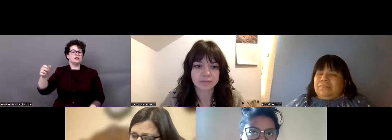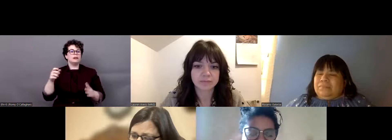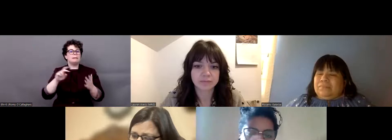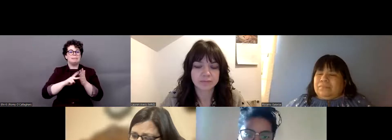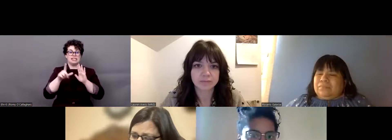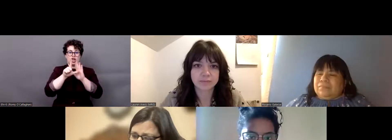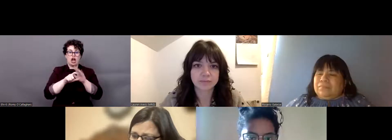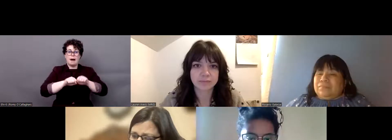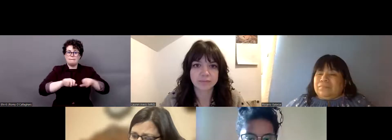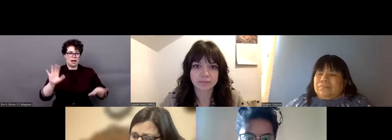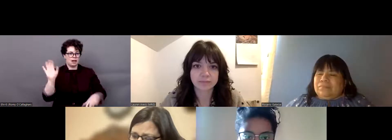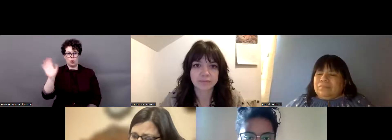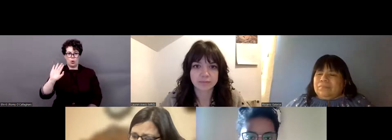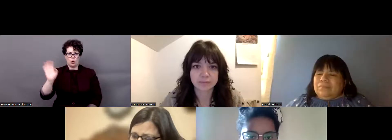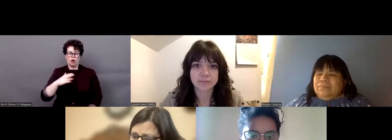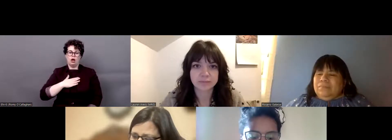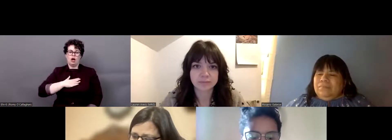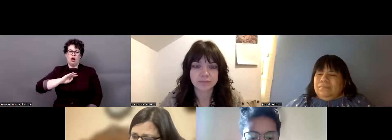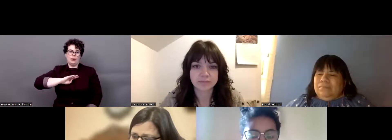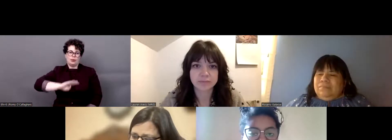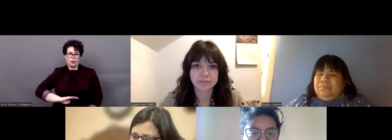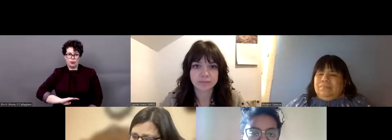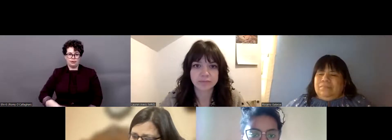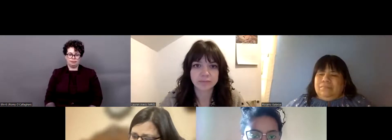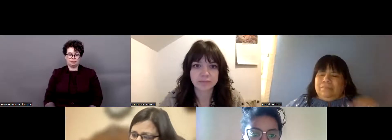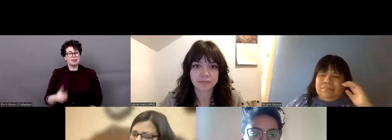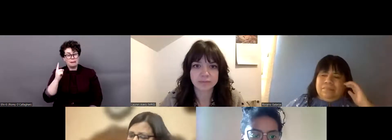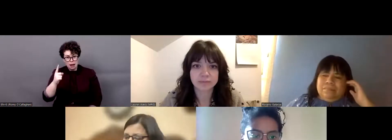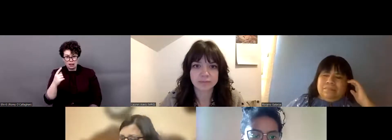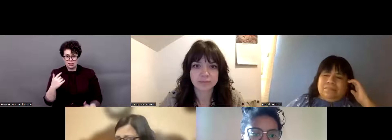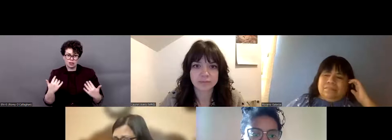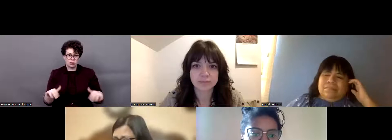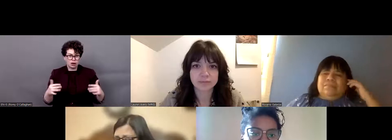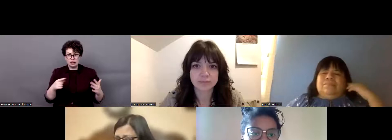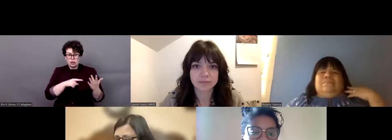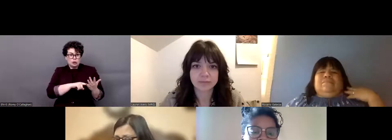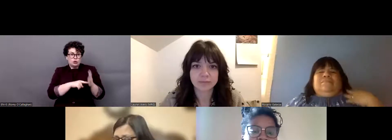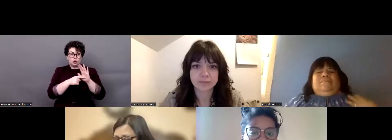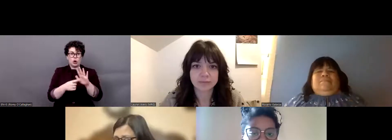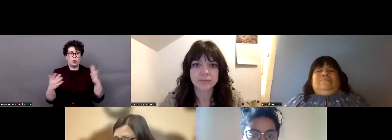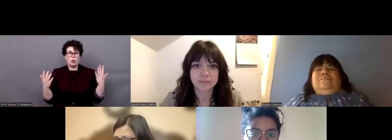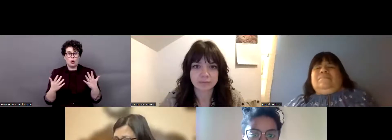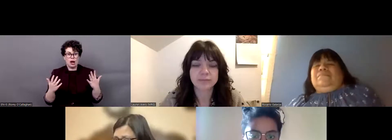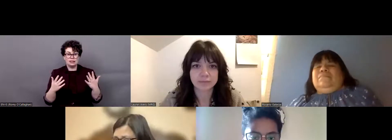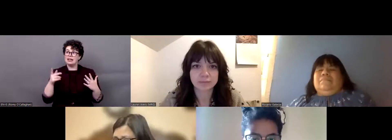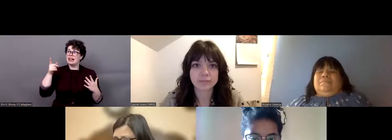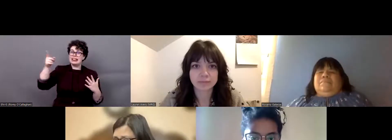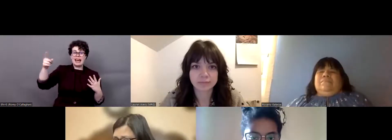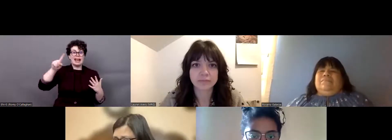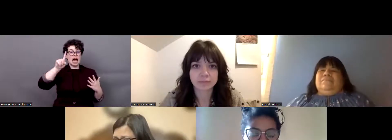debate about those people with disabilities should occupy normal spaces or spaces only for